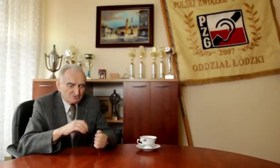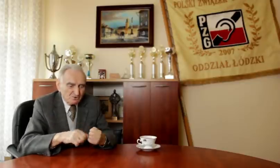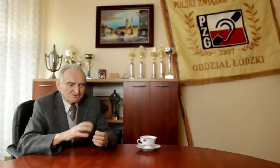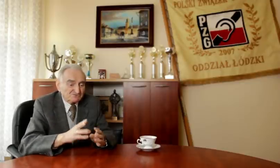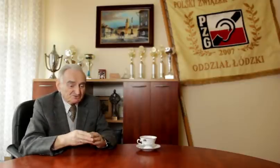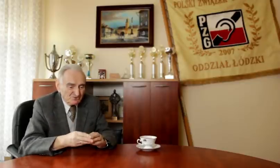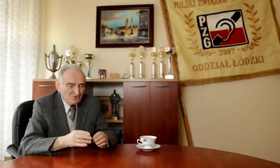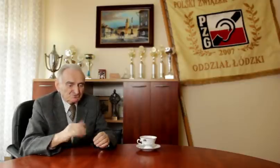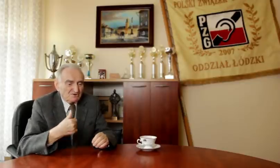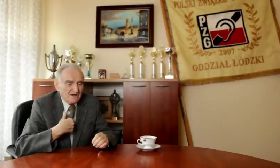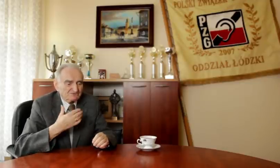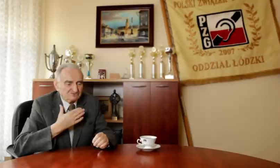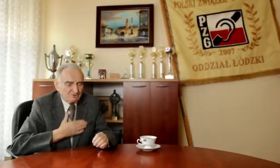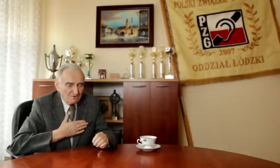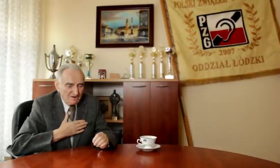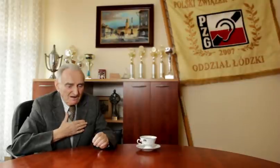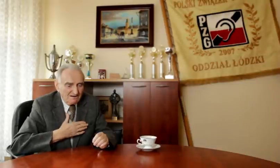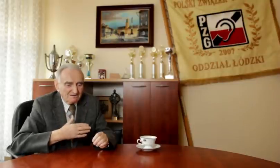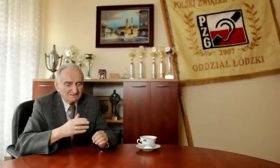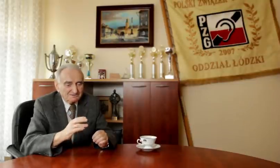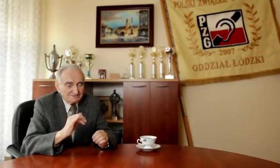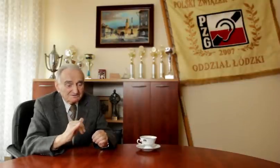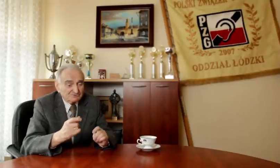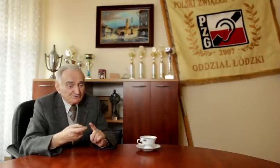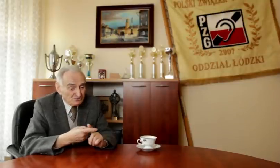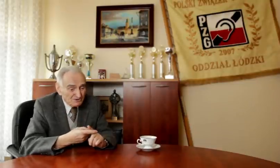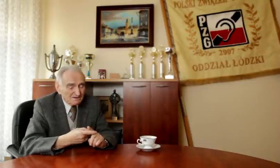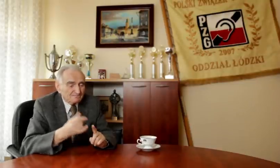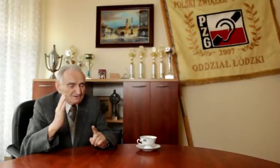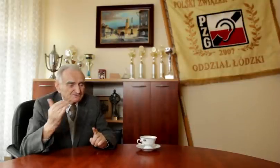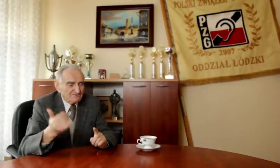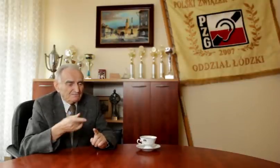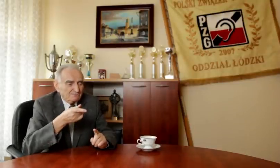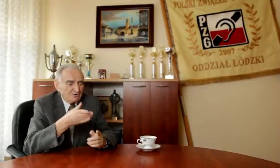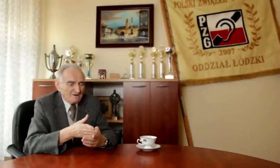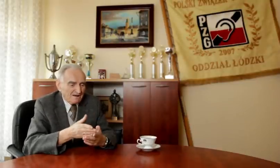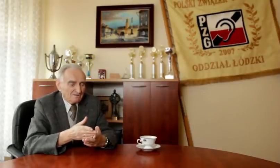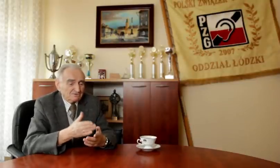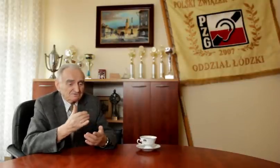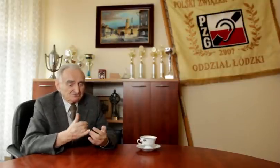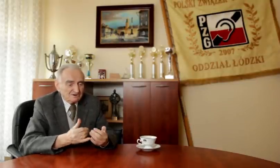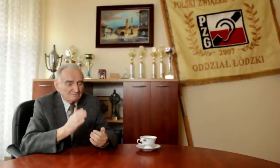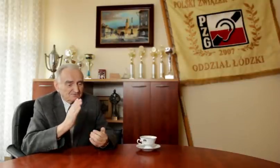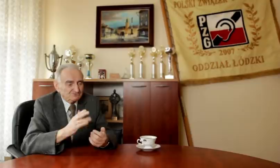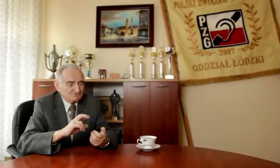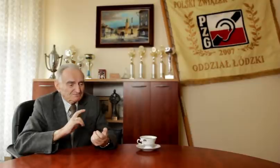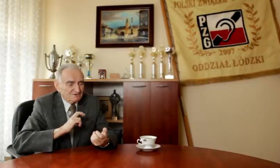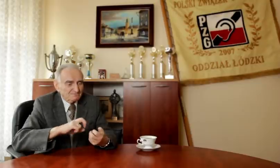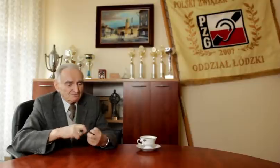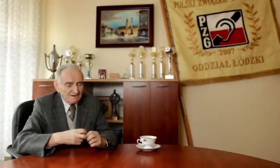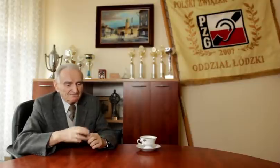We can do whatever we want to and the Association will always be of assistance.